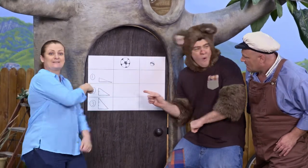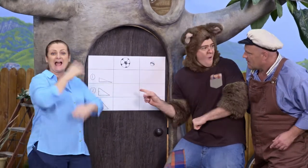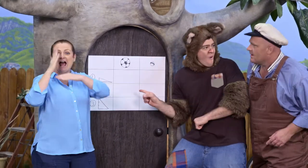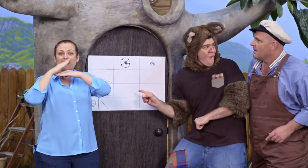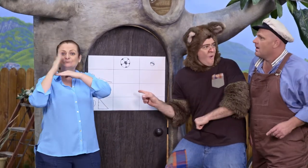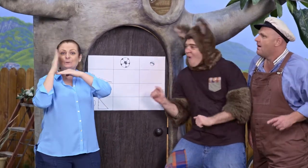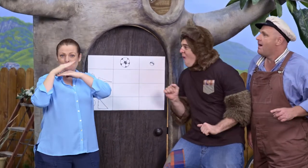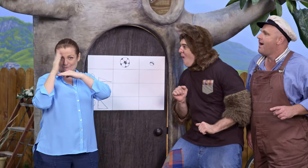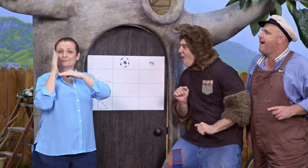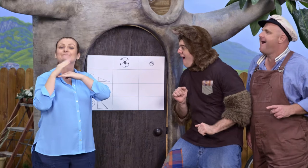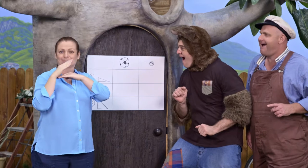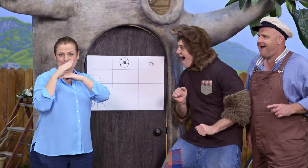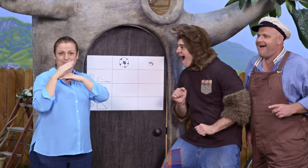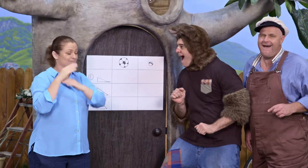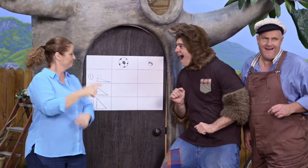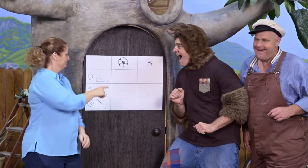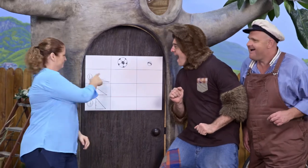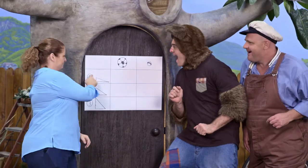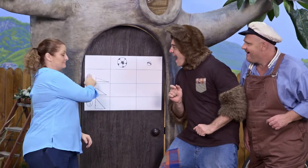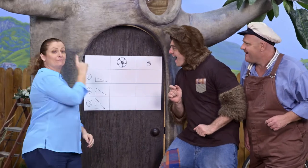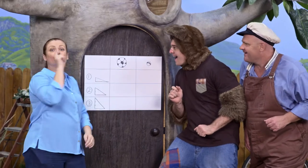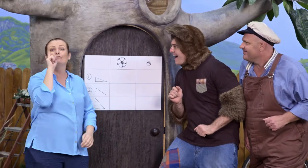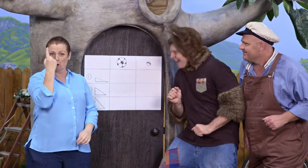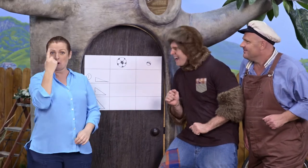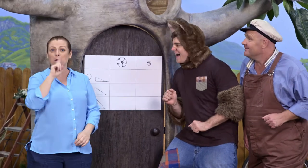Oh! This is the size of the angle. Yeah.